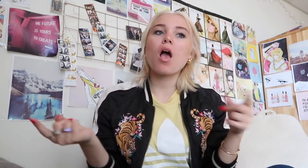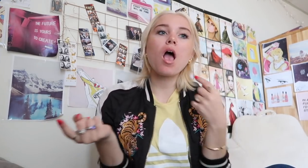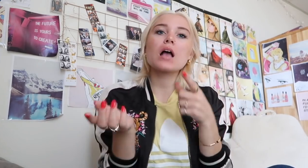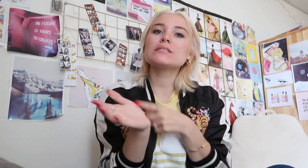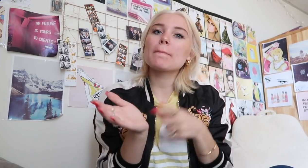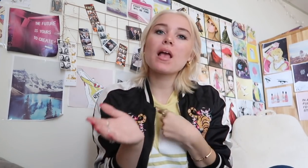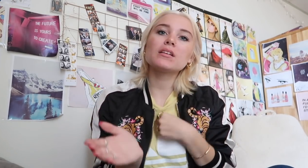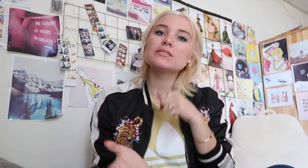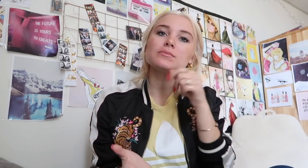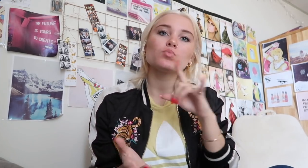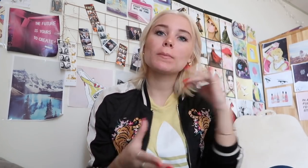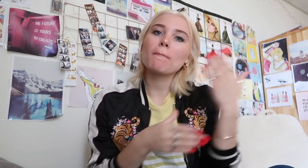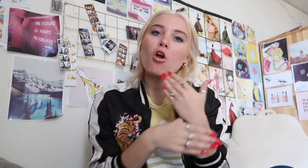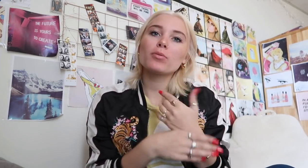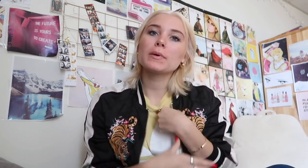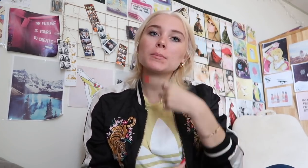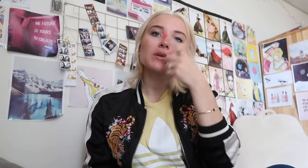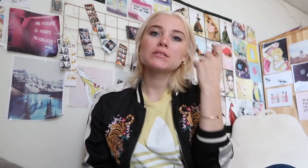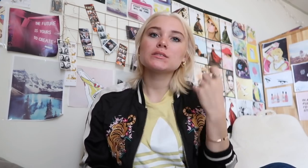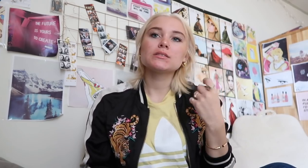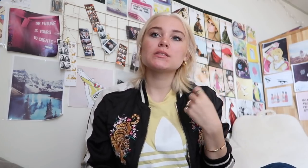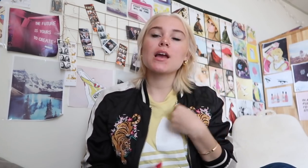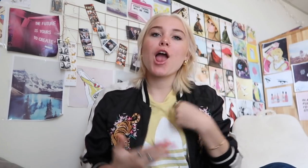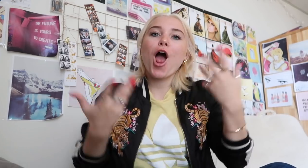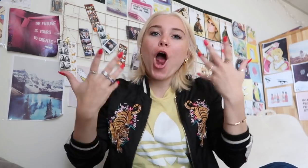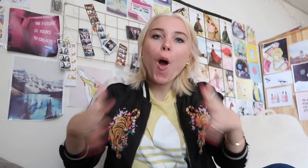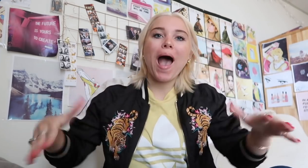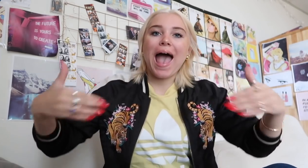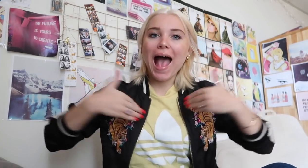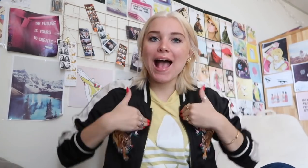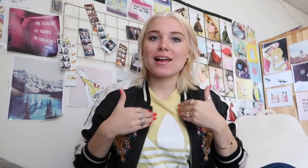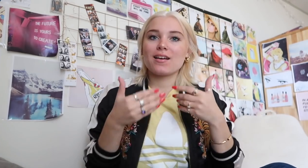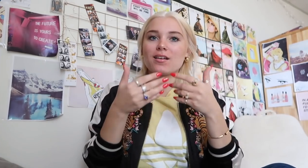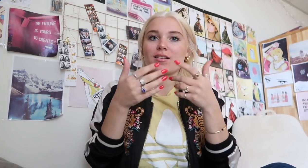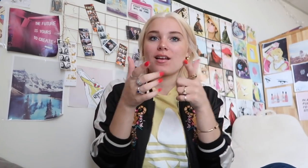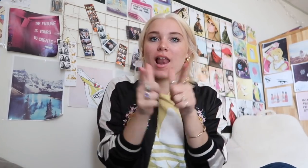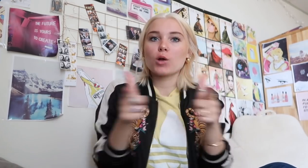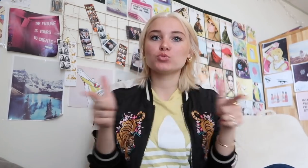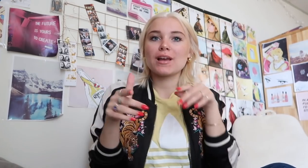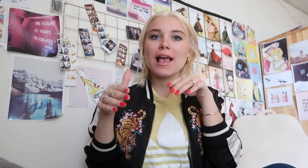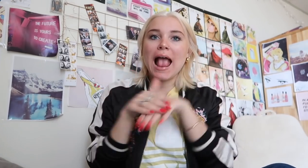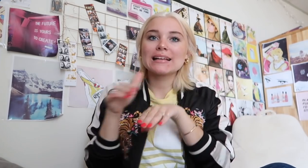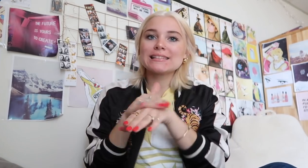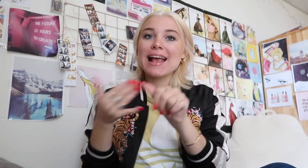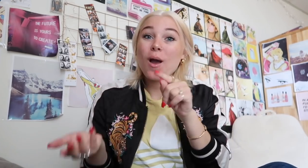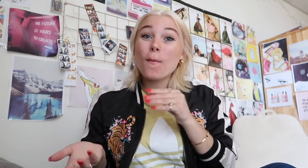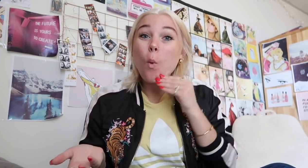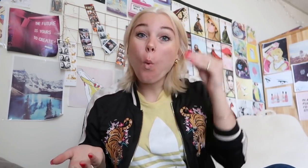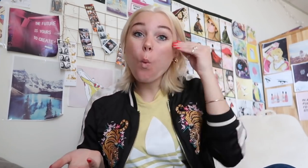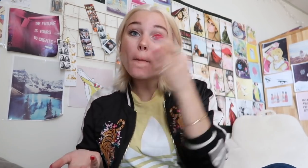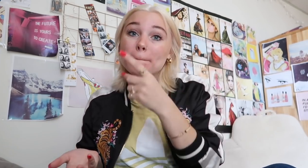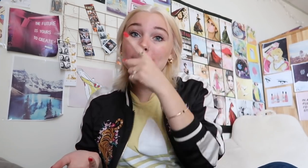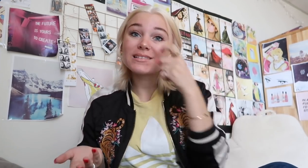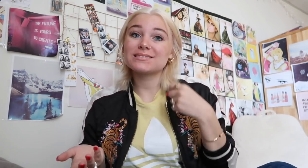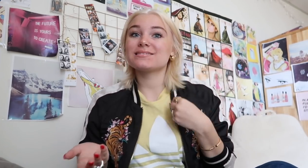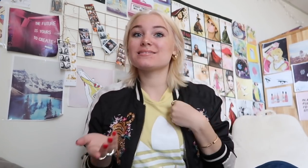I don't think it was bothering me about it because I already had a language access in my household